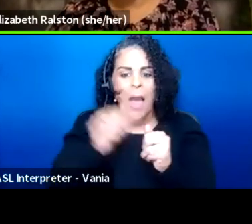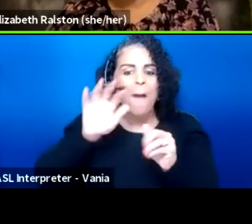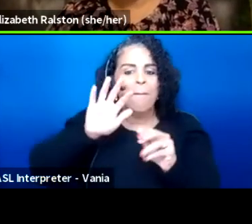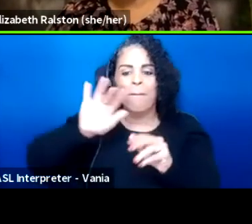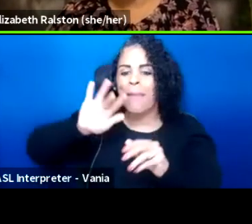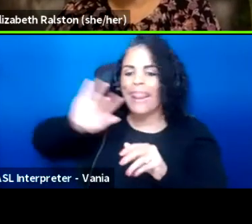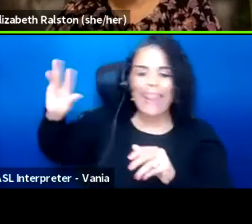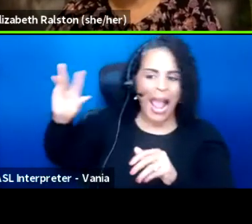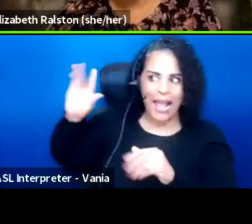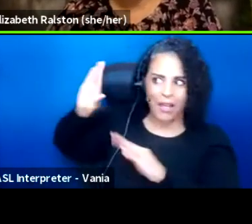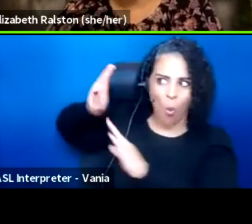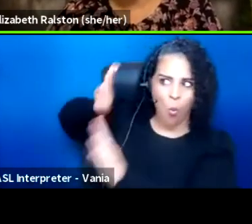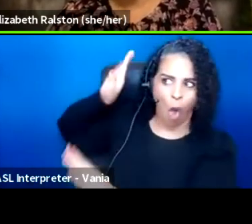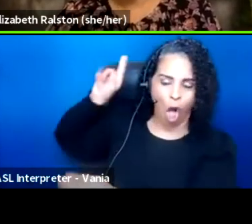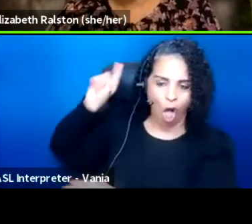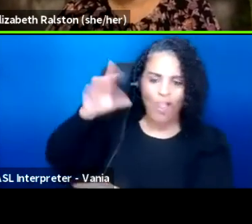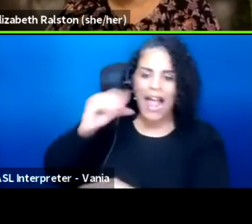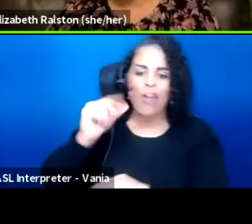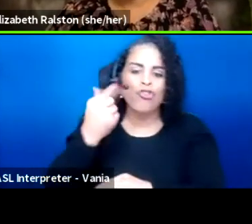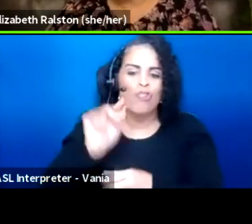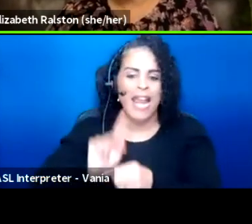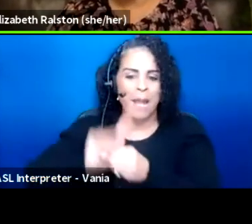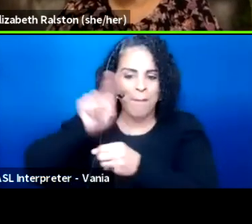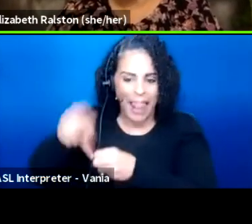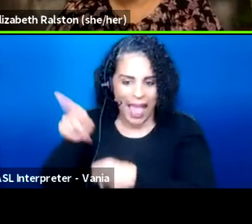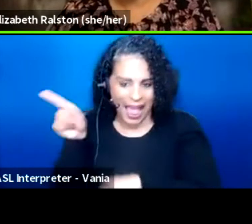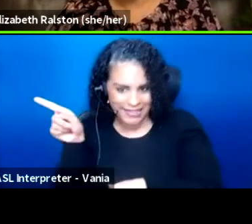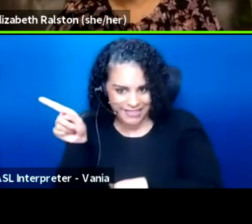and a green plant in the corner.